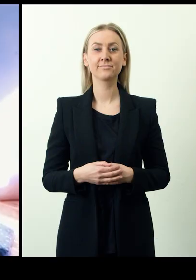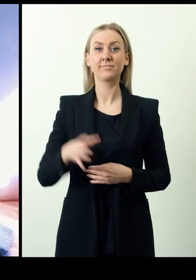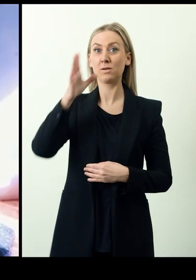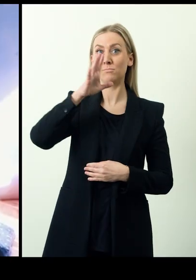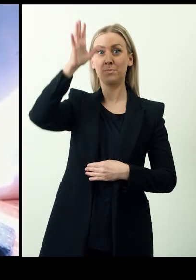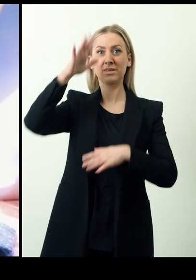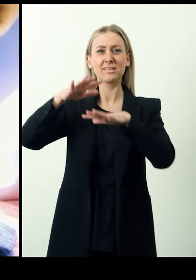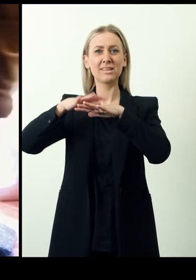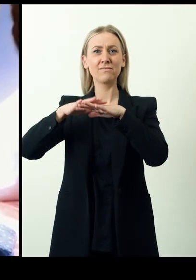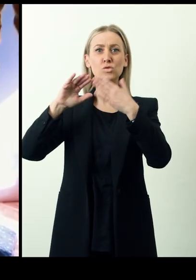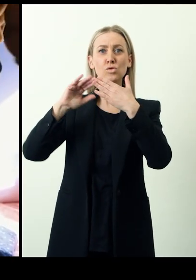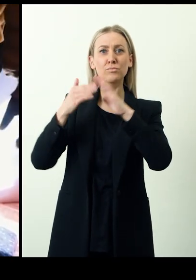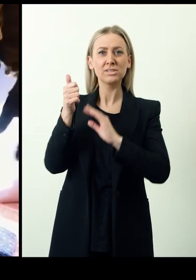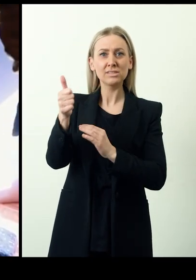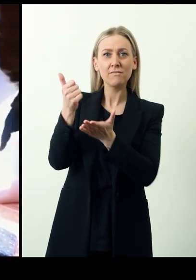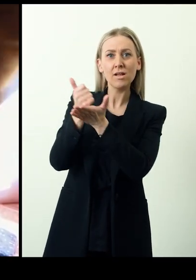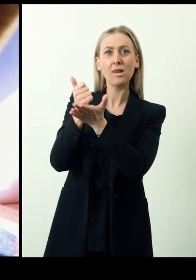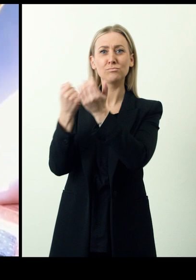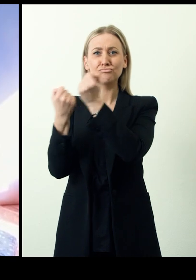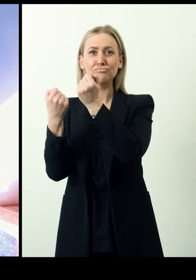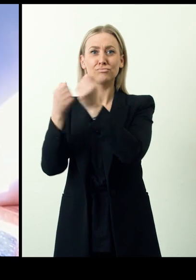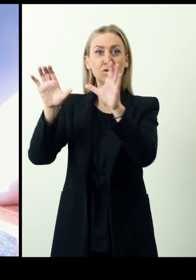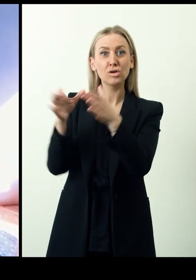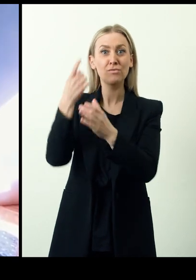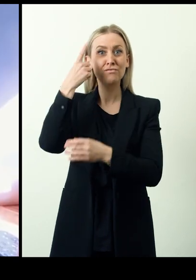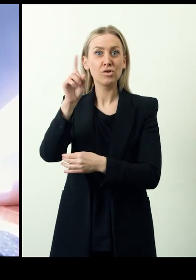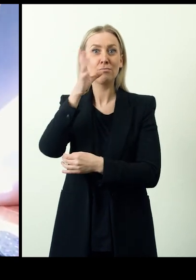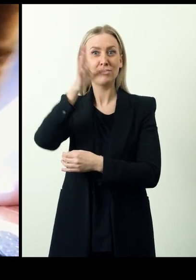The Parent Network is a community based support group for parents of children with disabilities,